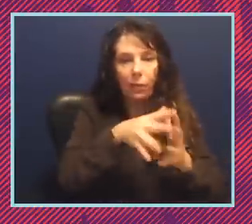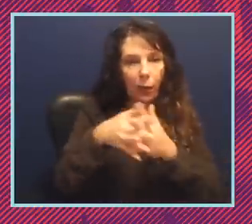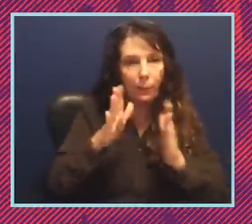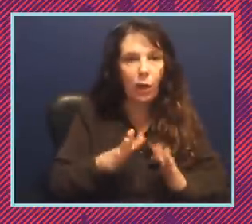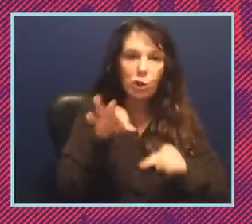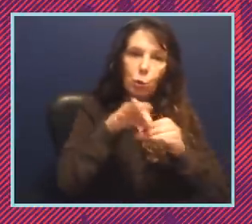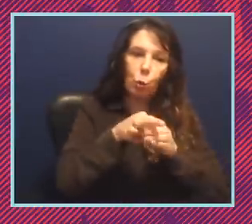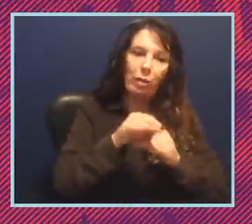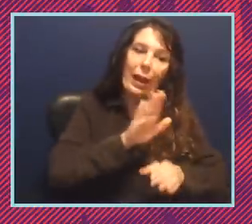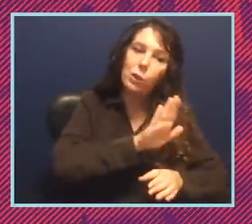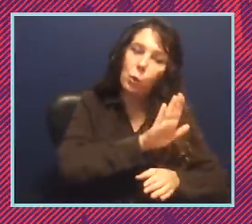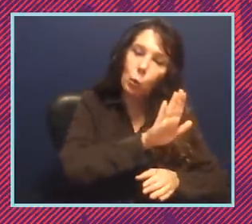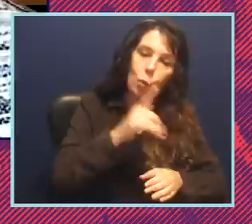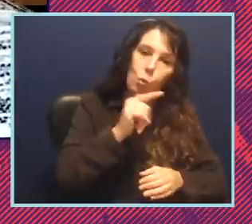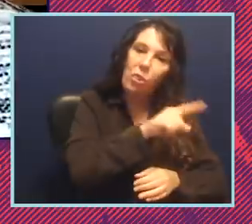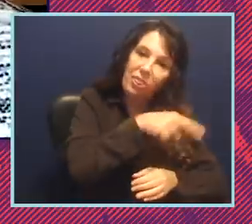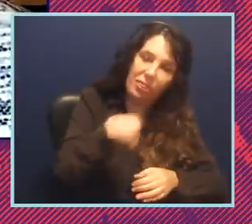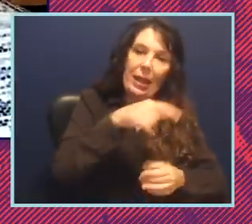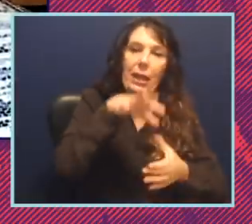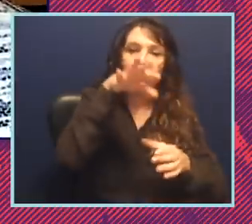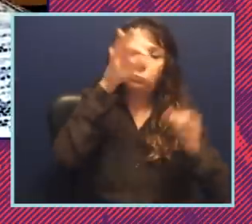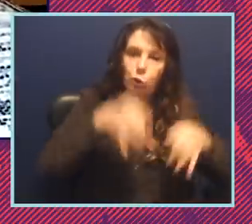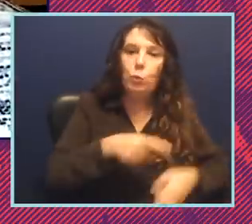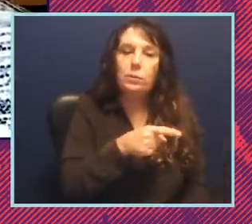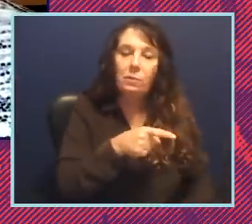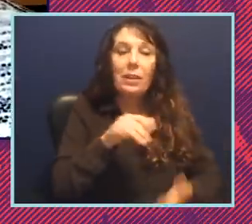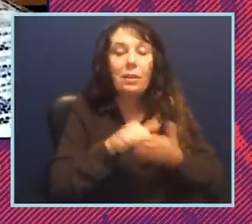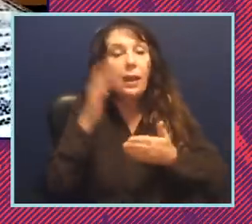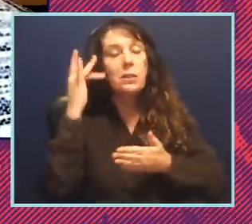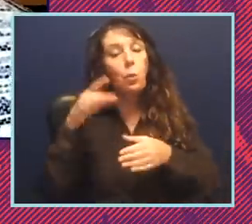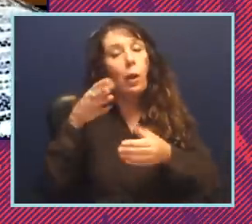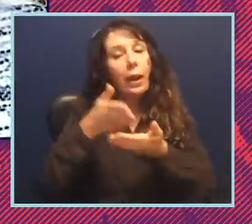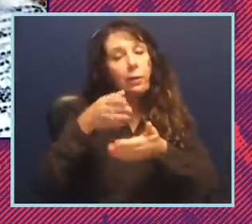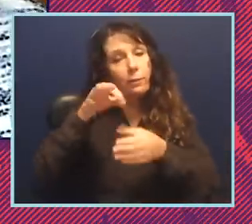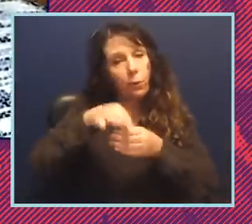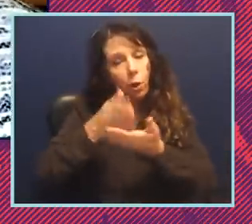they should choose and that's why the voting rights act was so important and pre-clearance